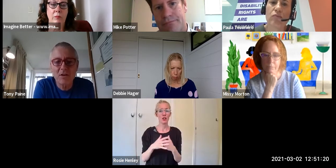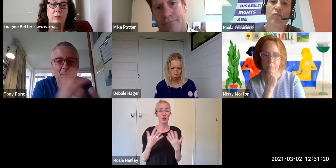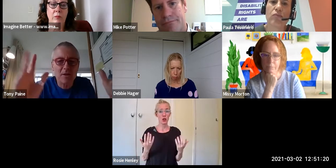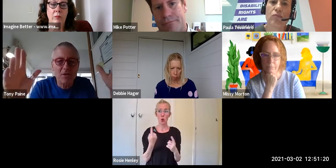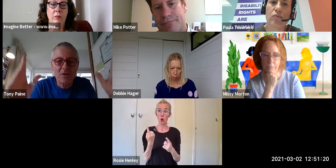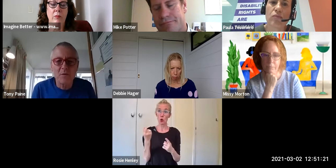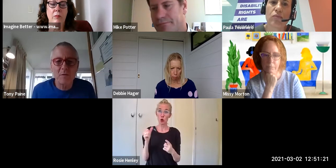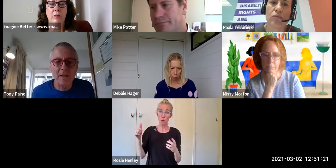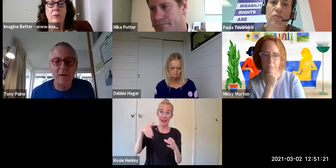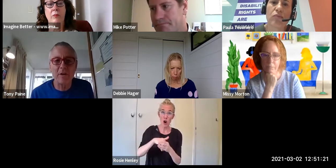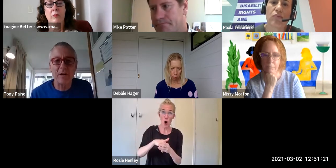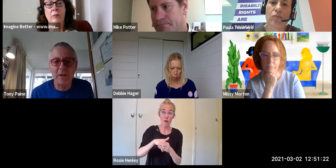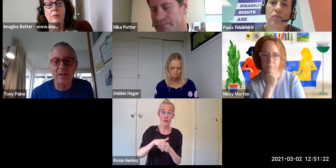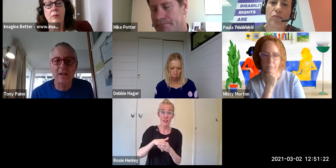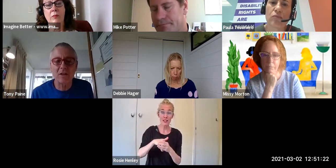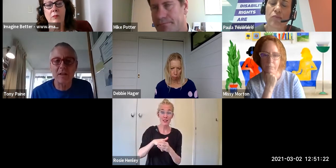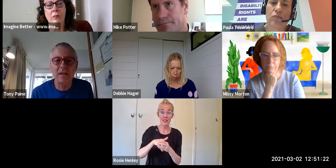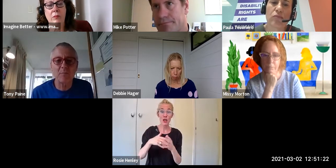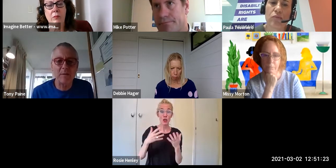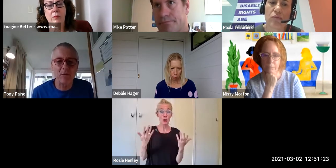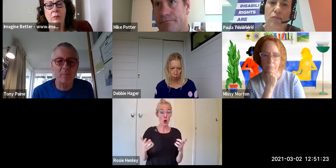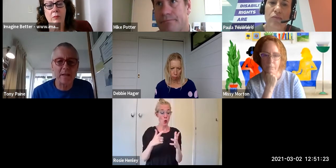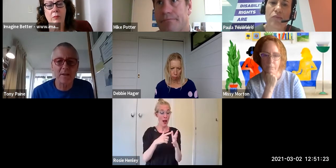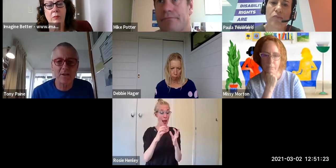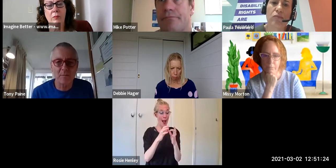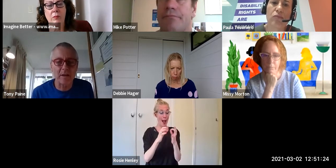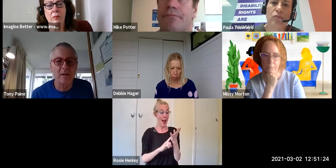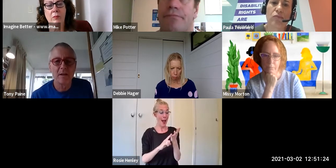It's not a very ephemeral thing, it's actually in the hands of people who are making decisions